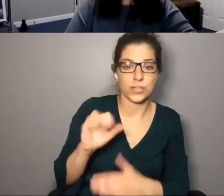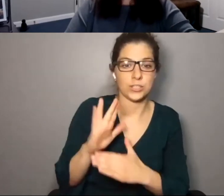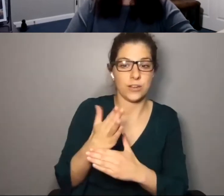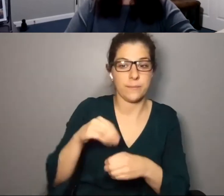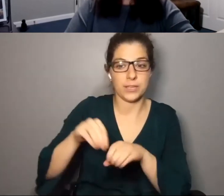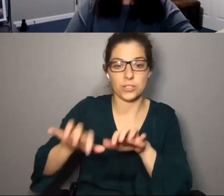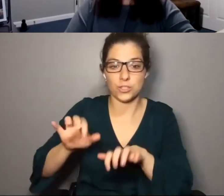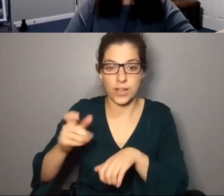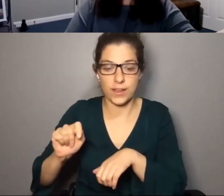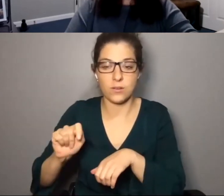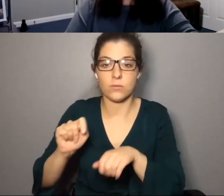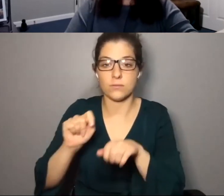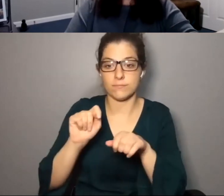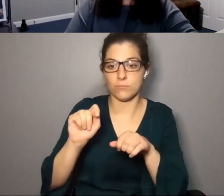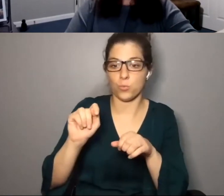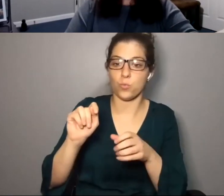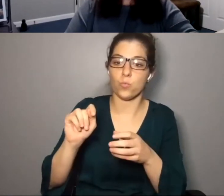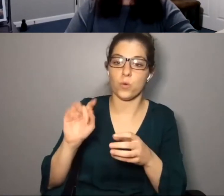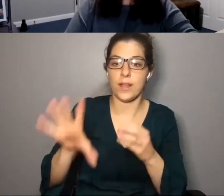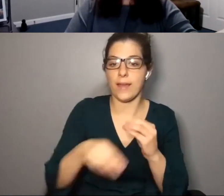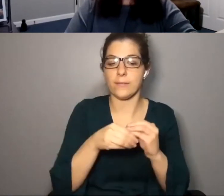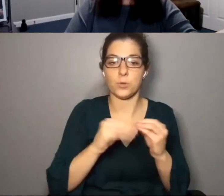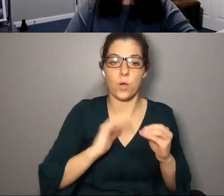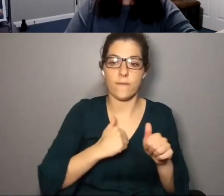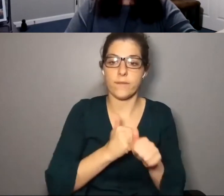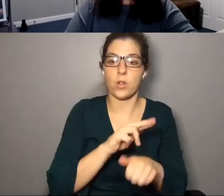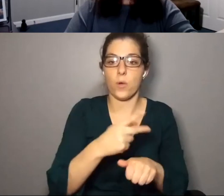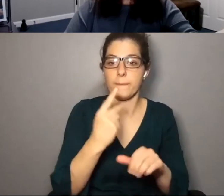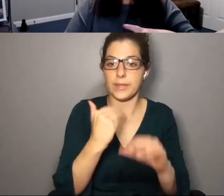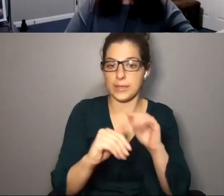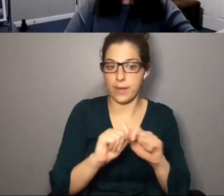those in the chat and we can share them in our follow-up e-mail.